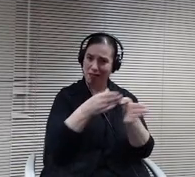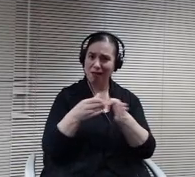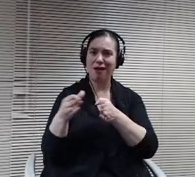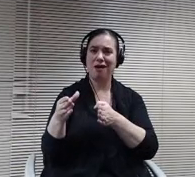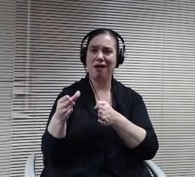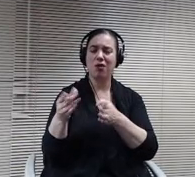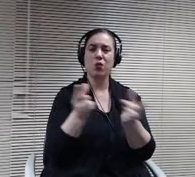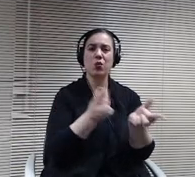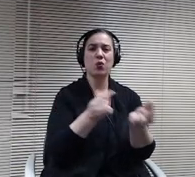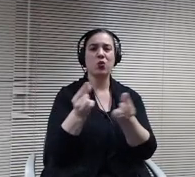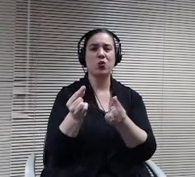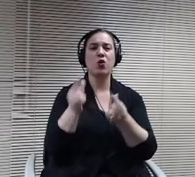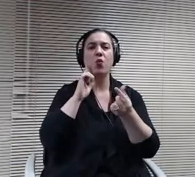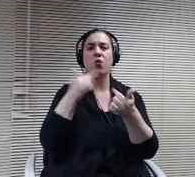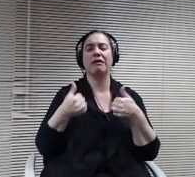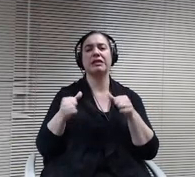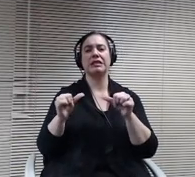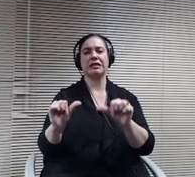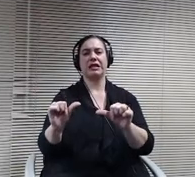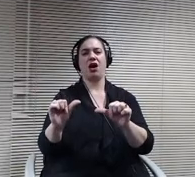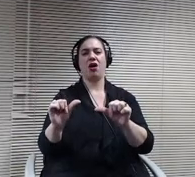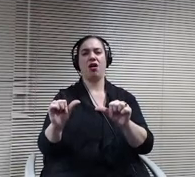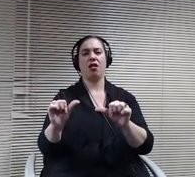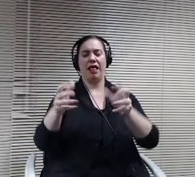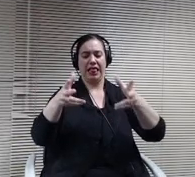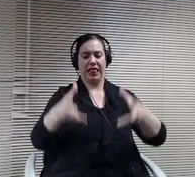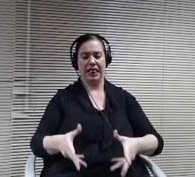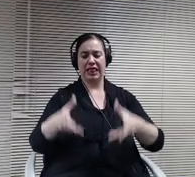graders there longer. Those are fluid situations that we can